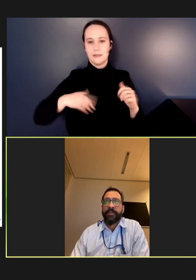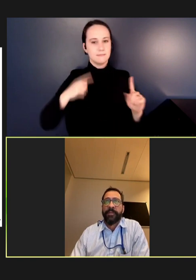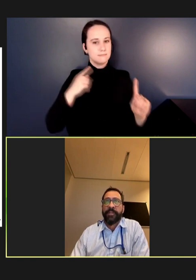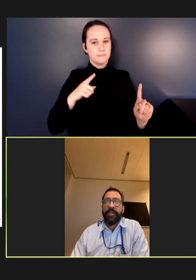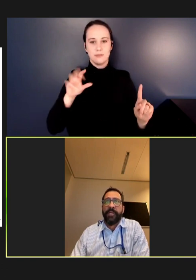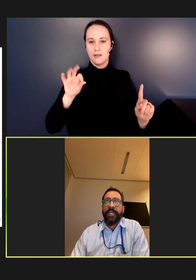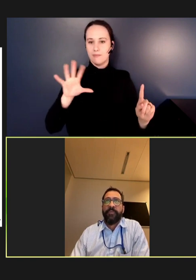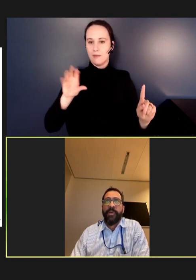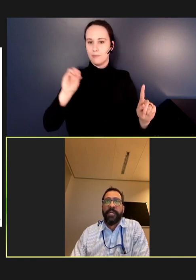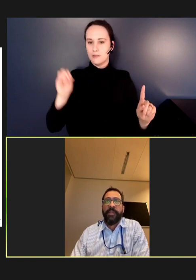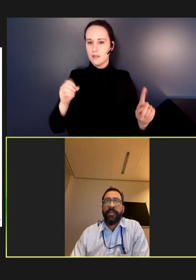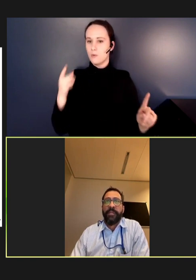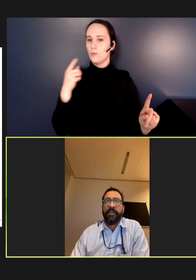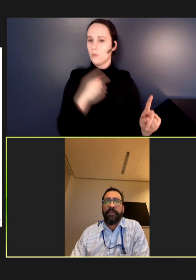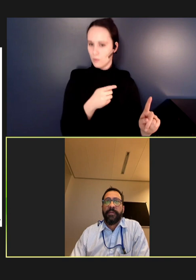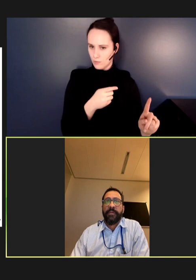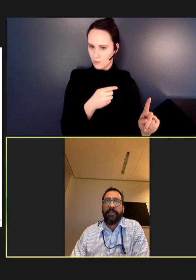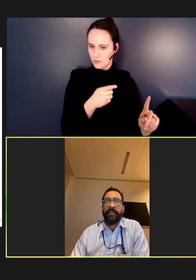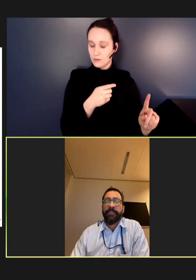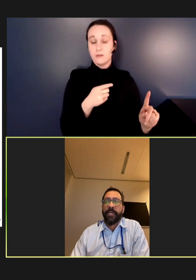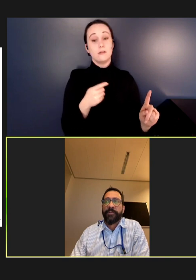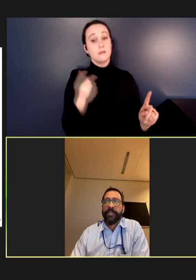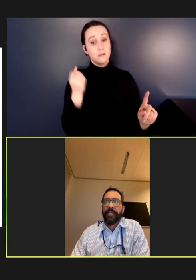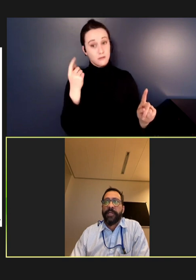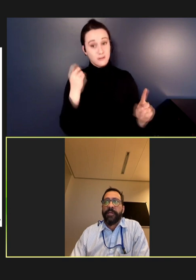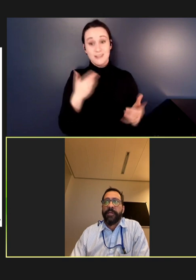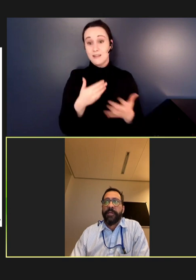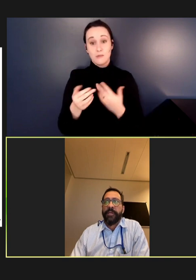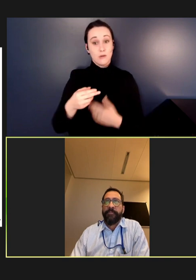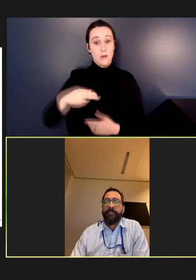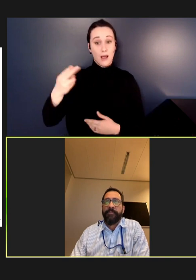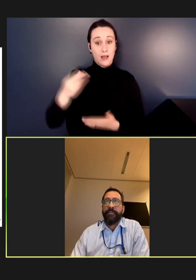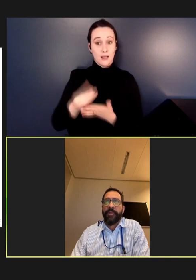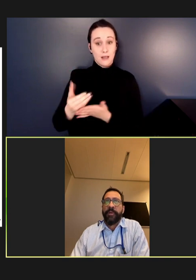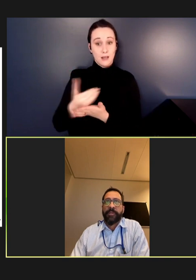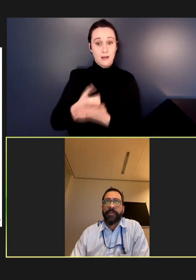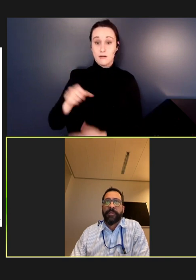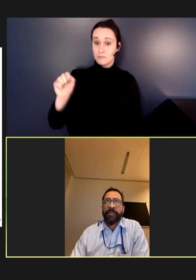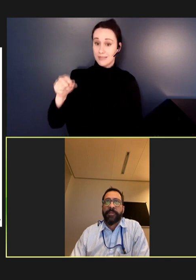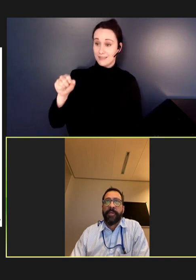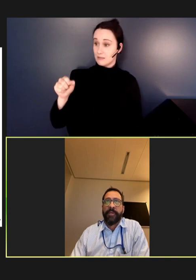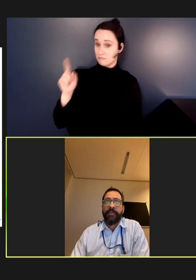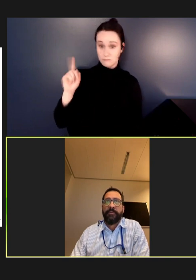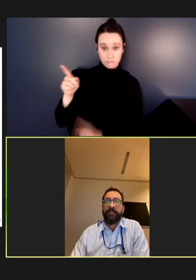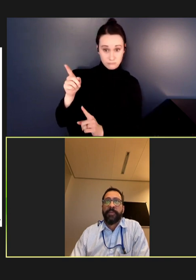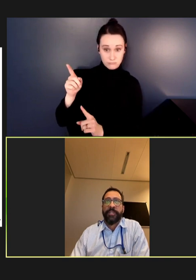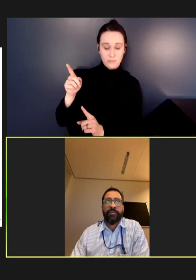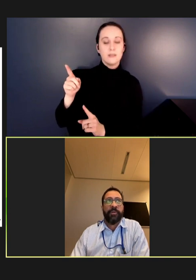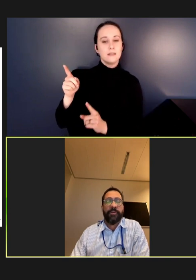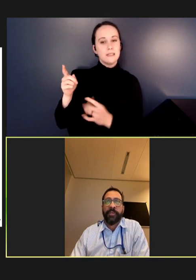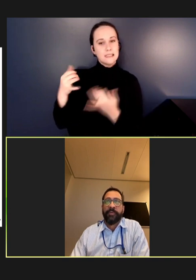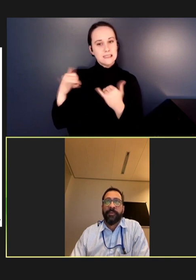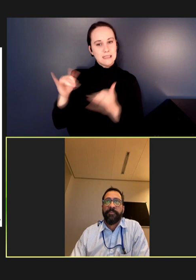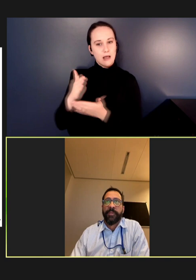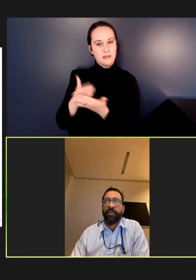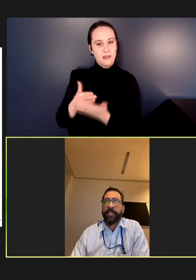So, there's even within the high-income countries, there are some that really struggle to break